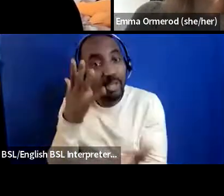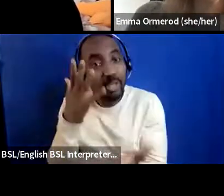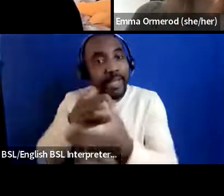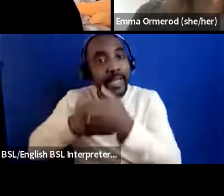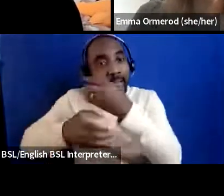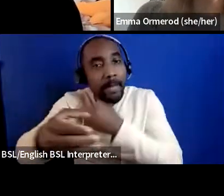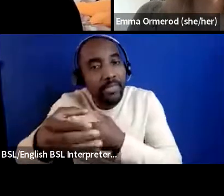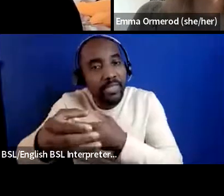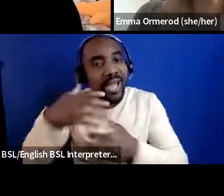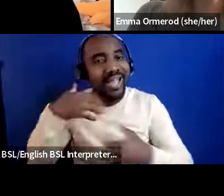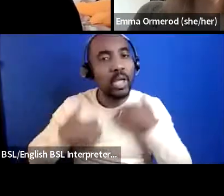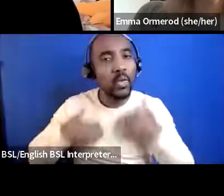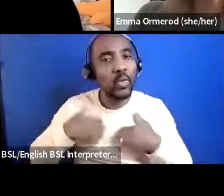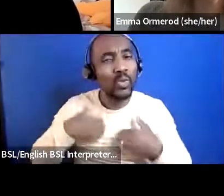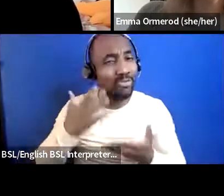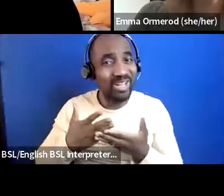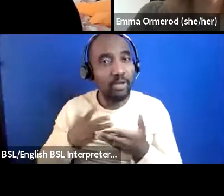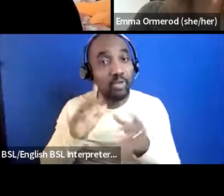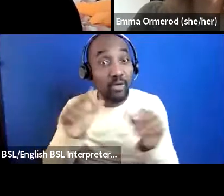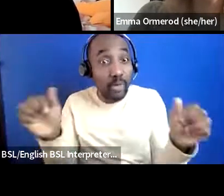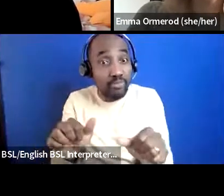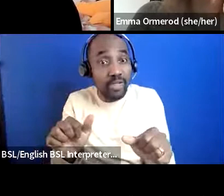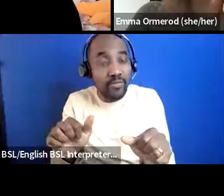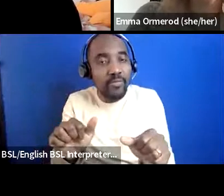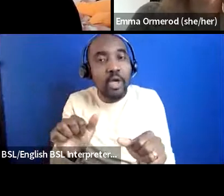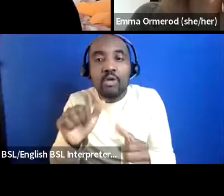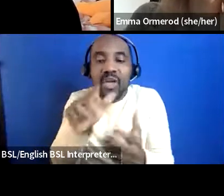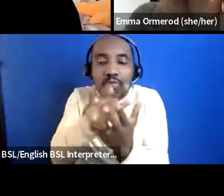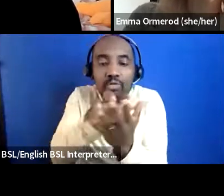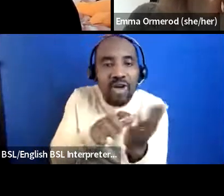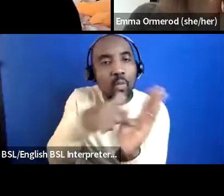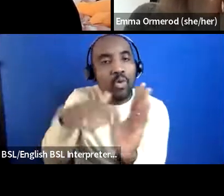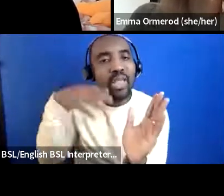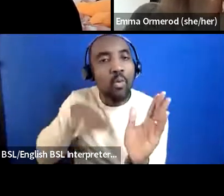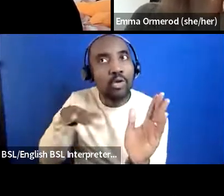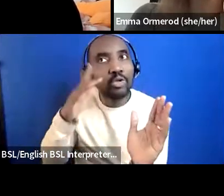and so tell them what they want to hear but also obviously be true to yourselves and so